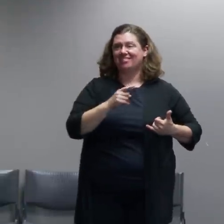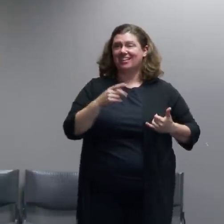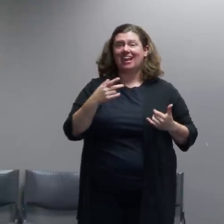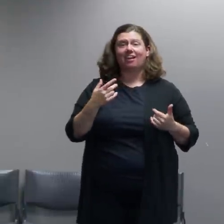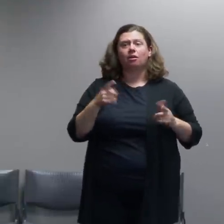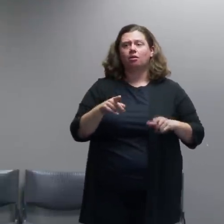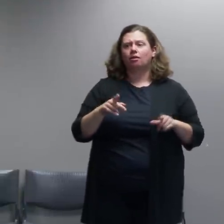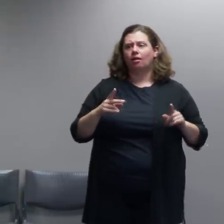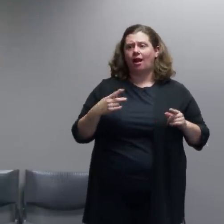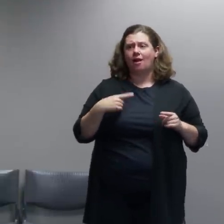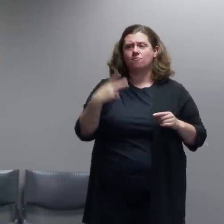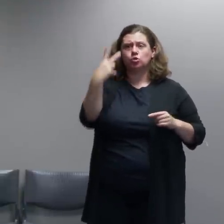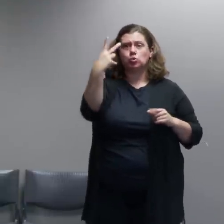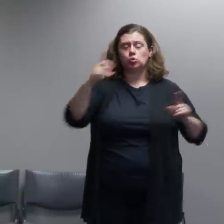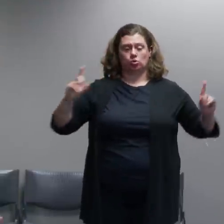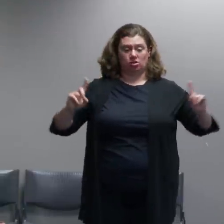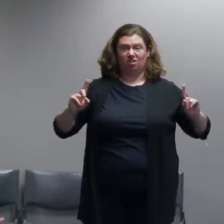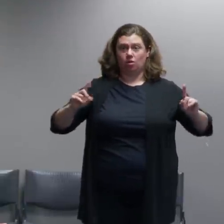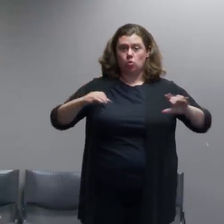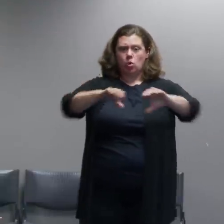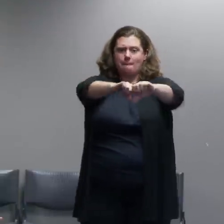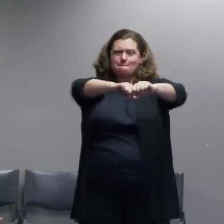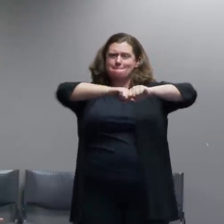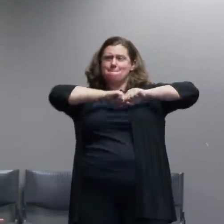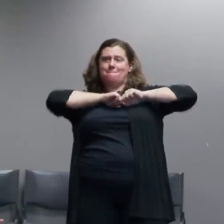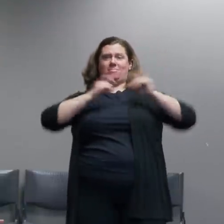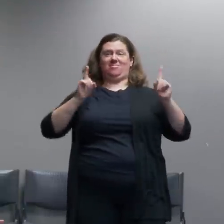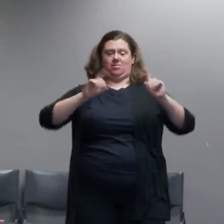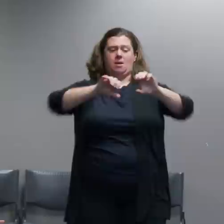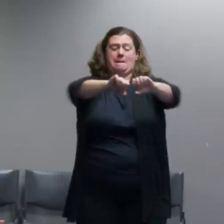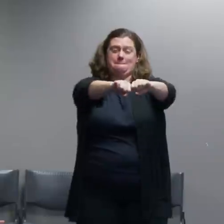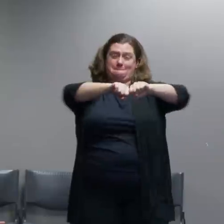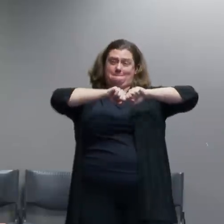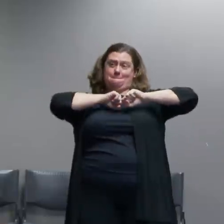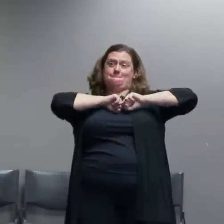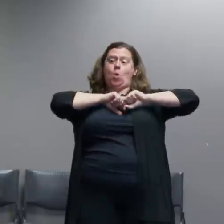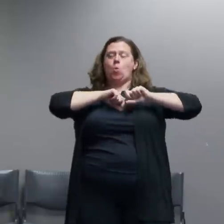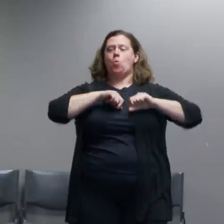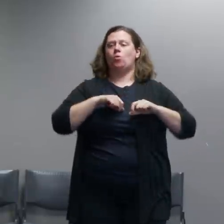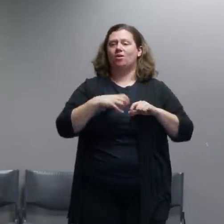balloons. They'll use those to launch rocks bottles other things.